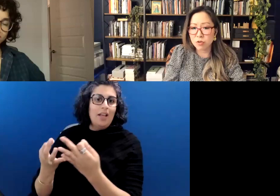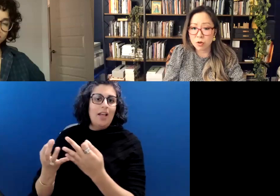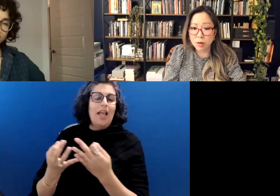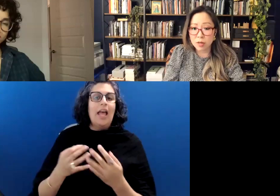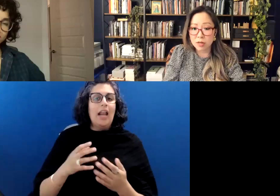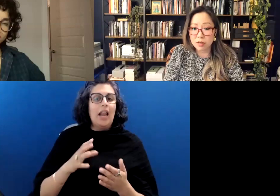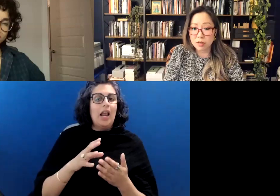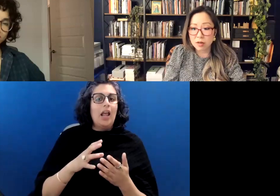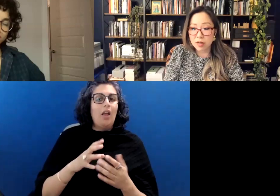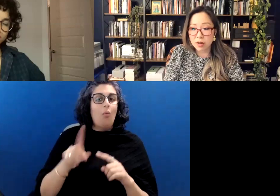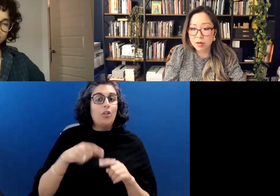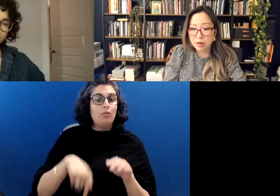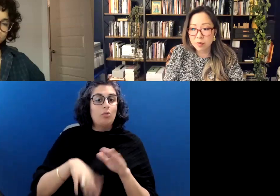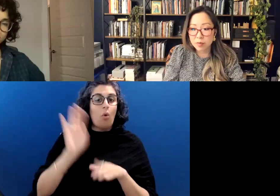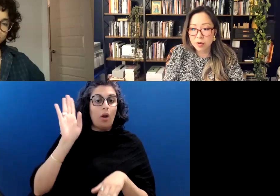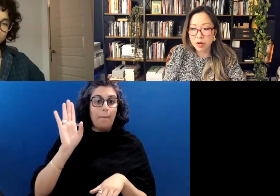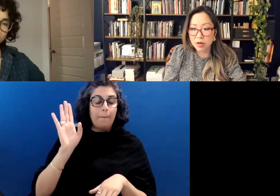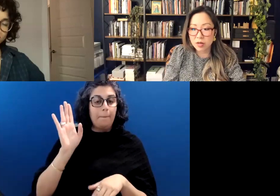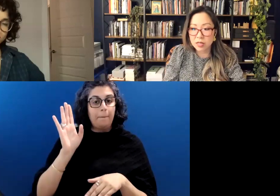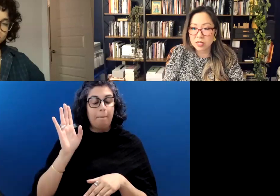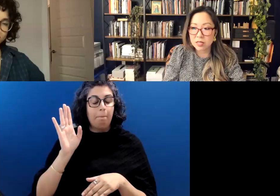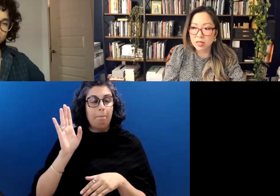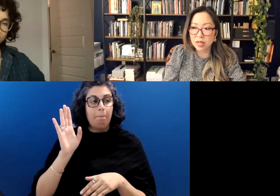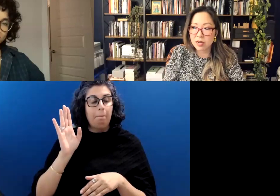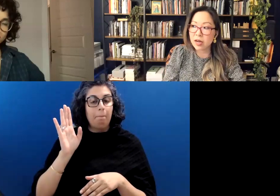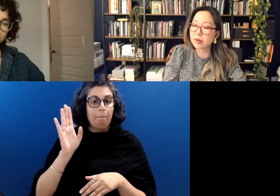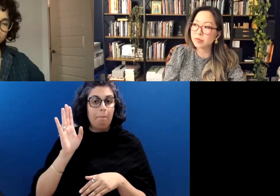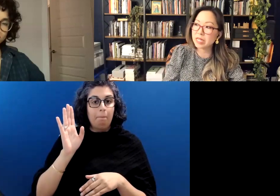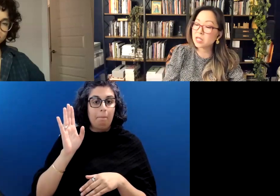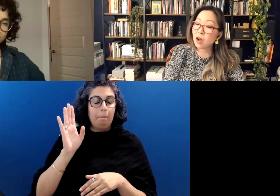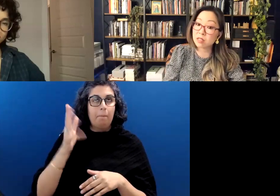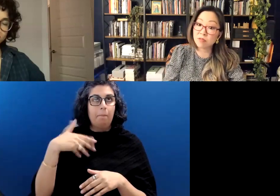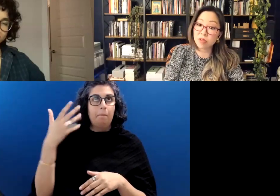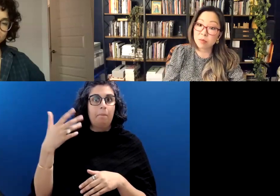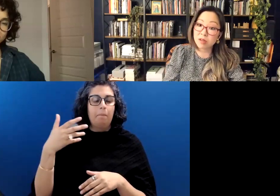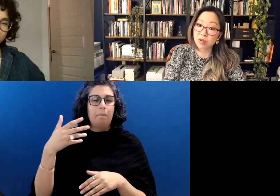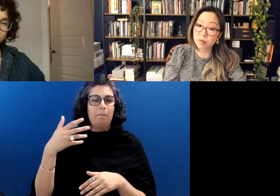grown up in like toxic family environments.